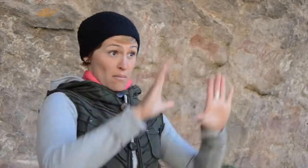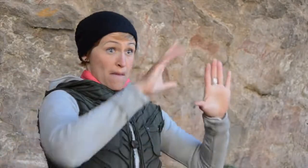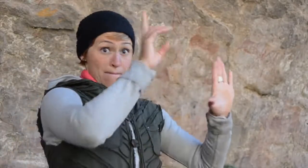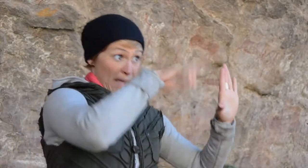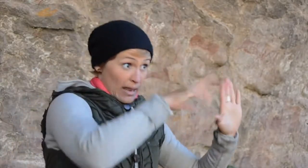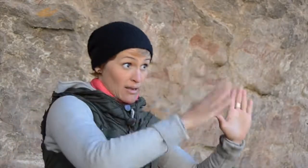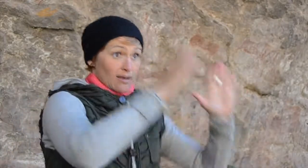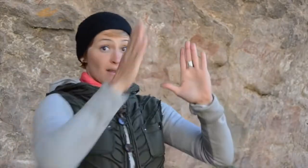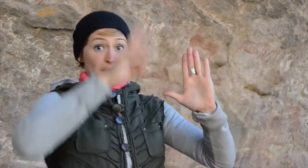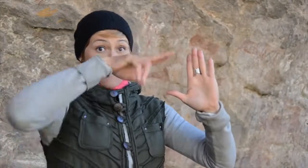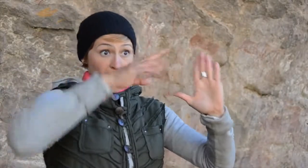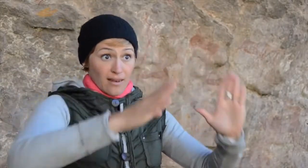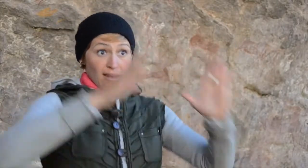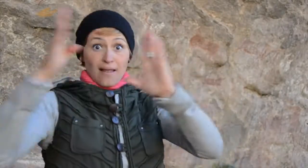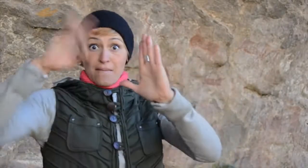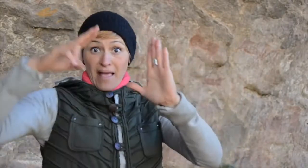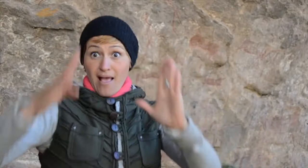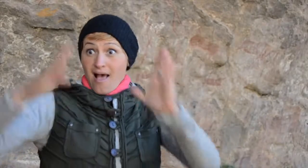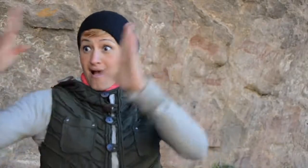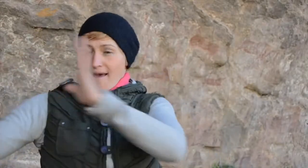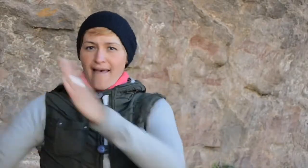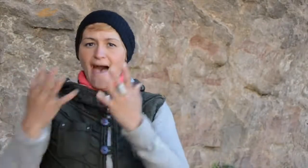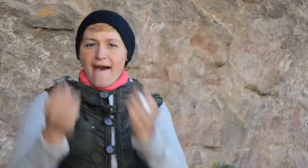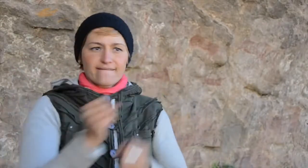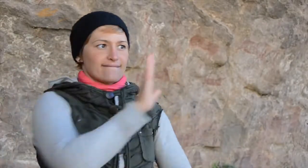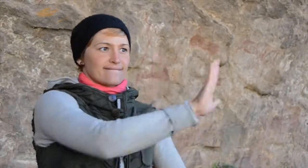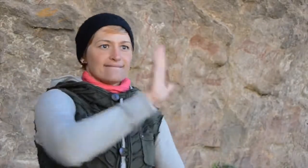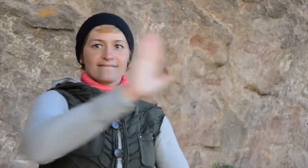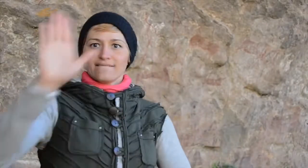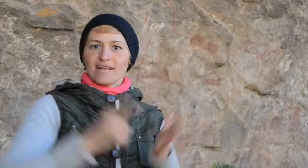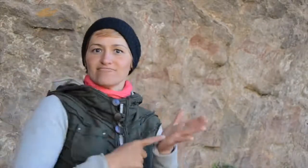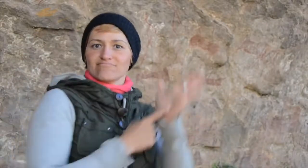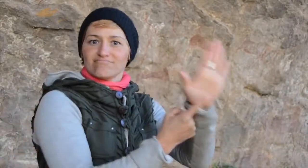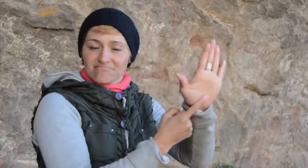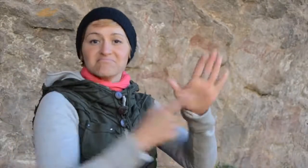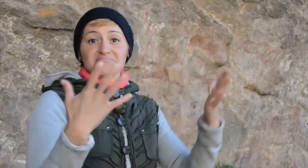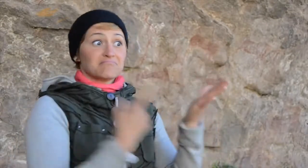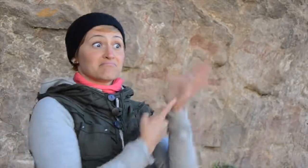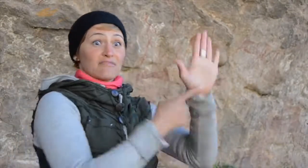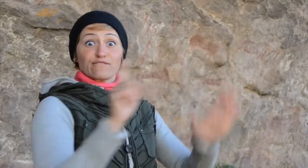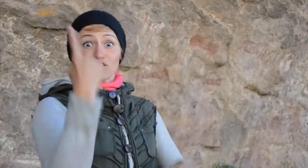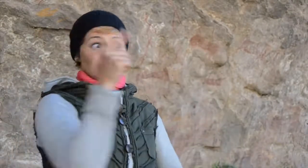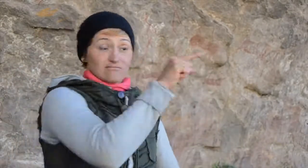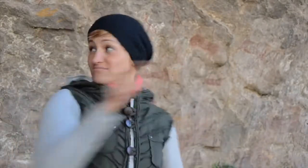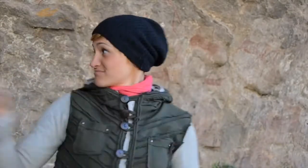People who lived here during that era did artwork on the rocks, each segment have their own symbols.